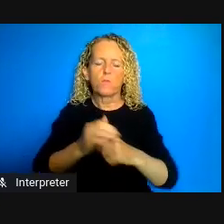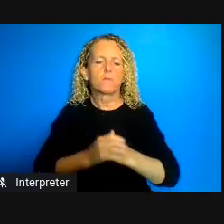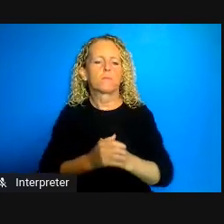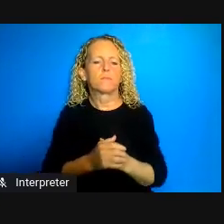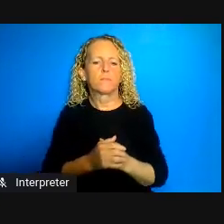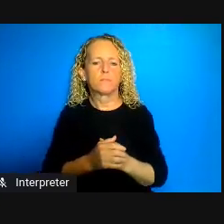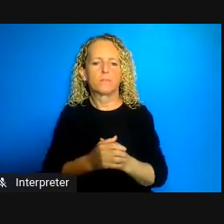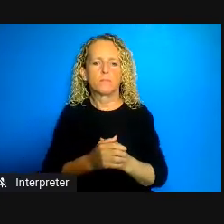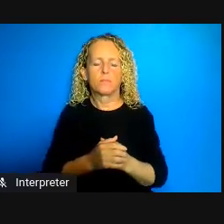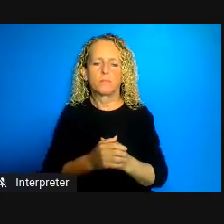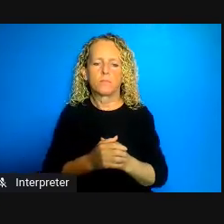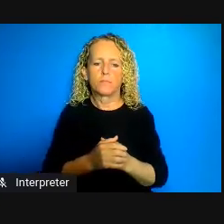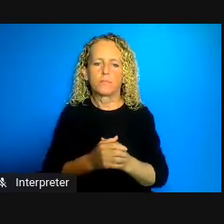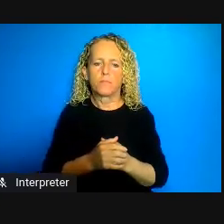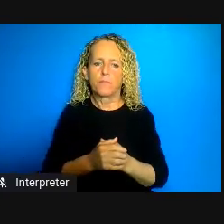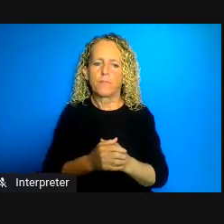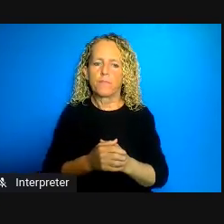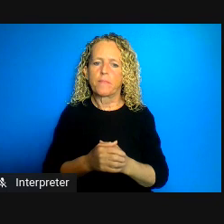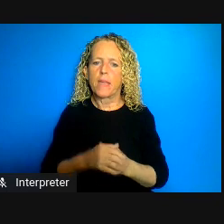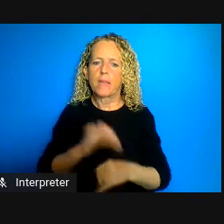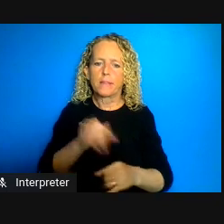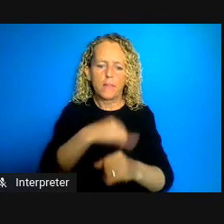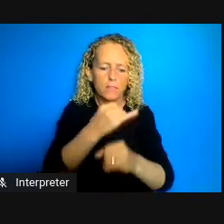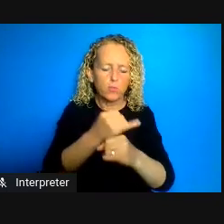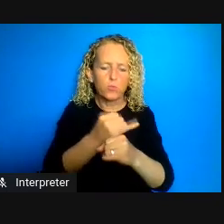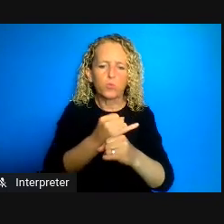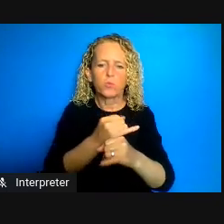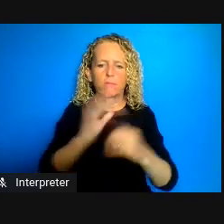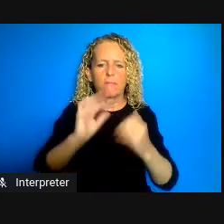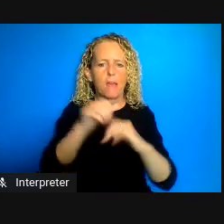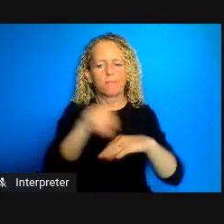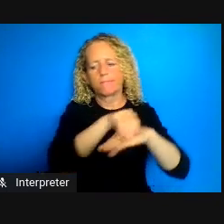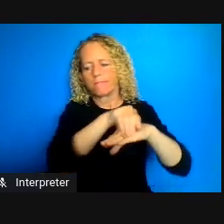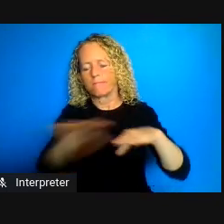institutions in the wider community and concerns of both the rates of underlying